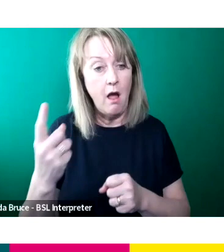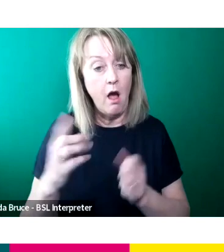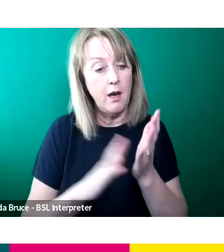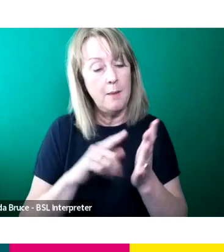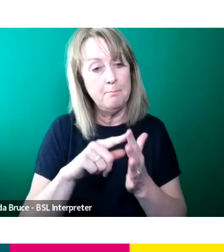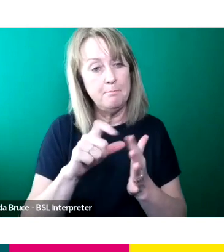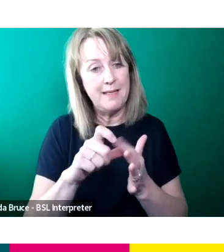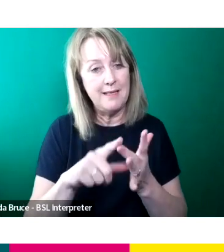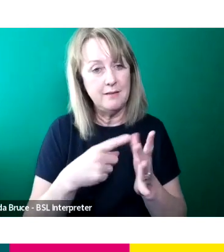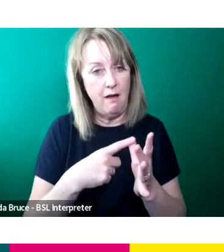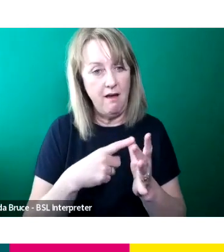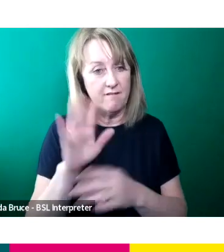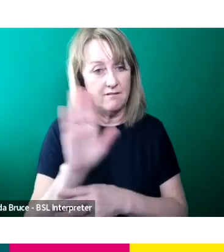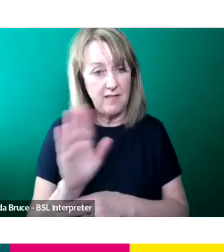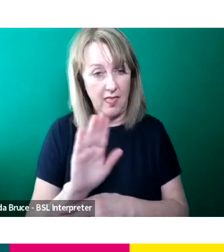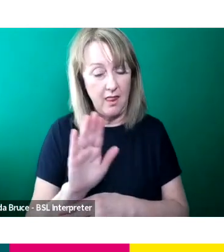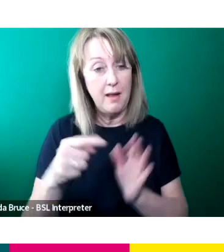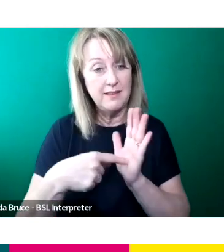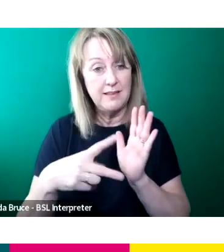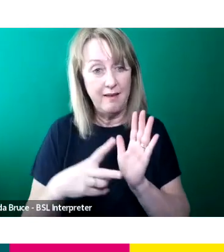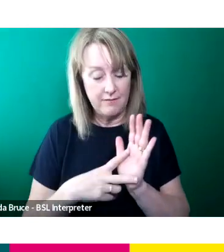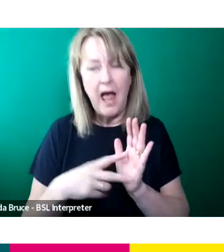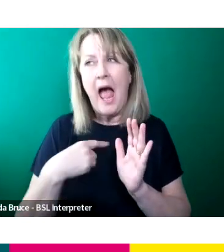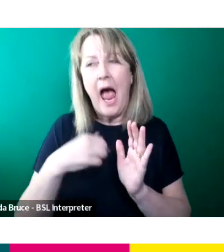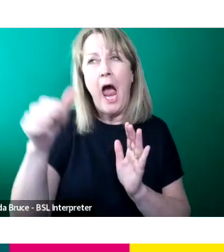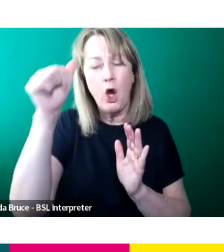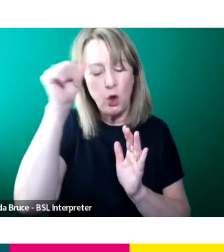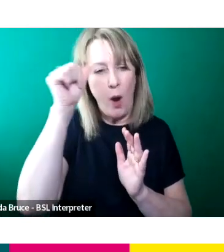I wasn't sure what kind of, I knew I wanted to work in the media in some capacity but